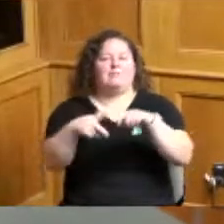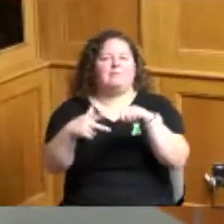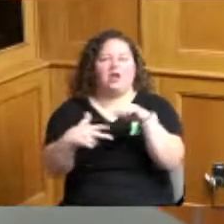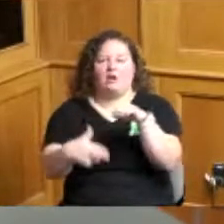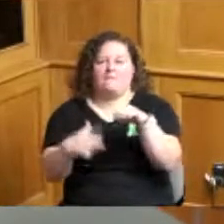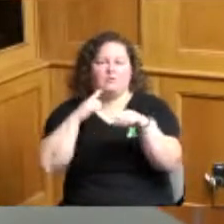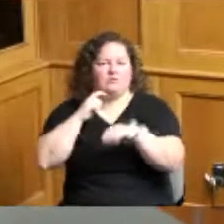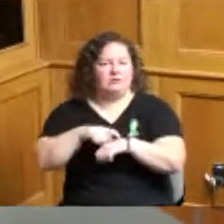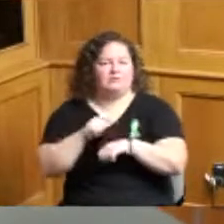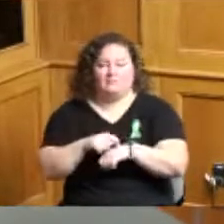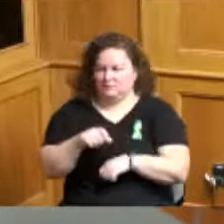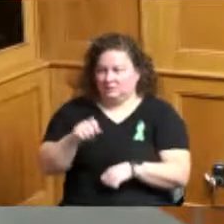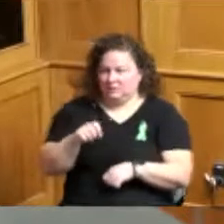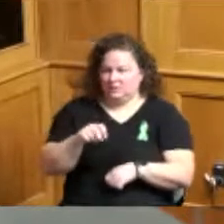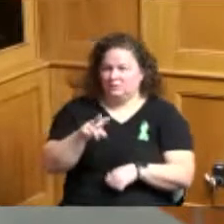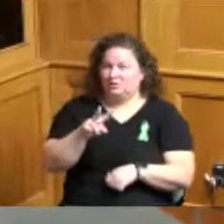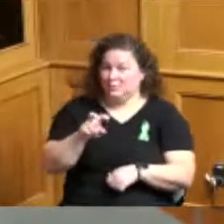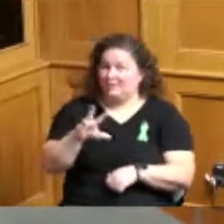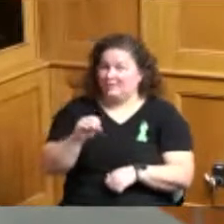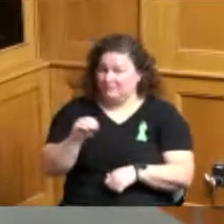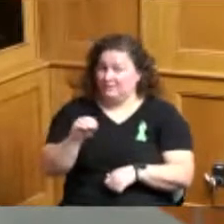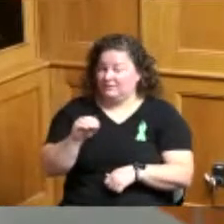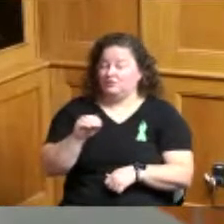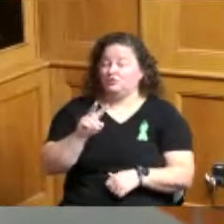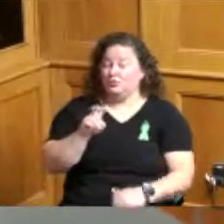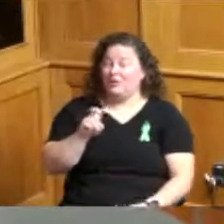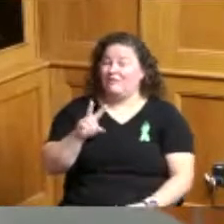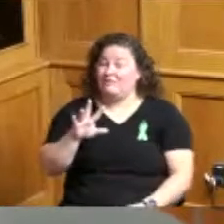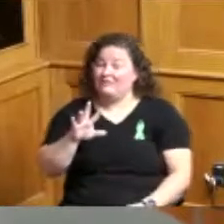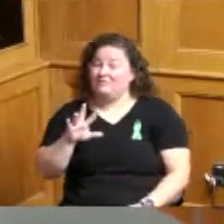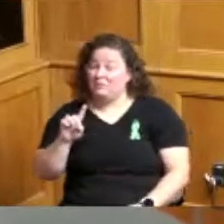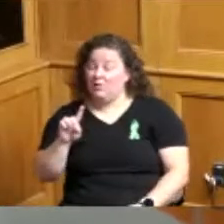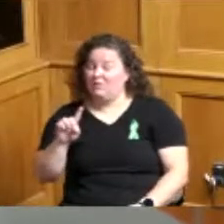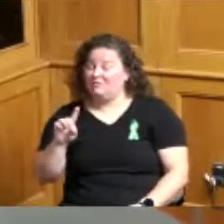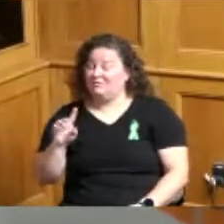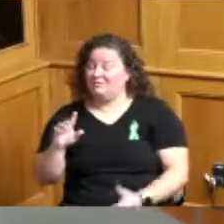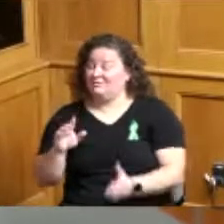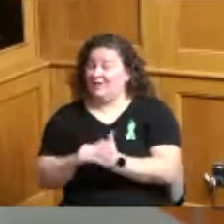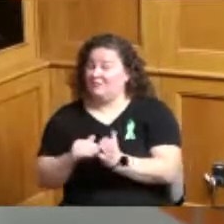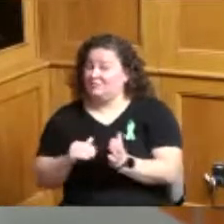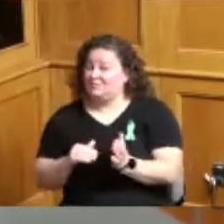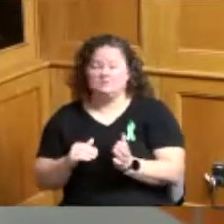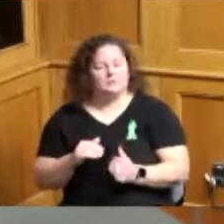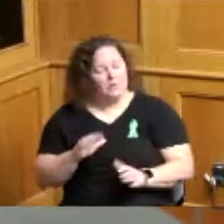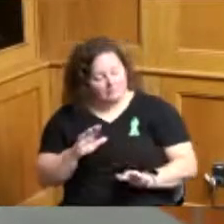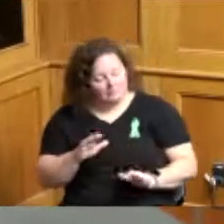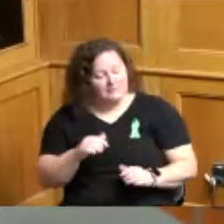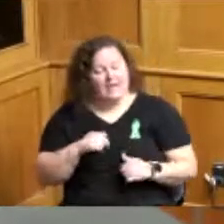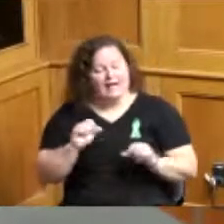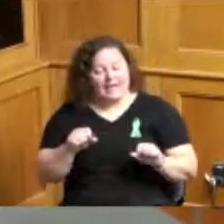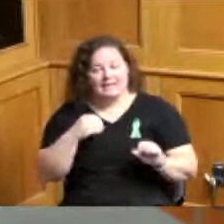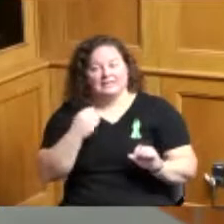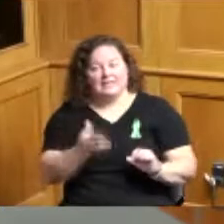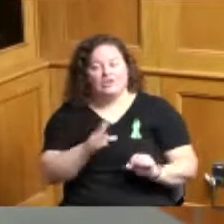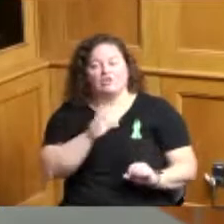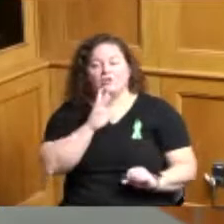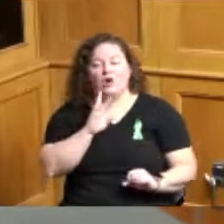251,000 right I mean I can say that waterworks has and our other municipalities that